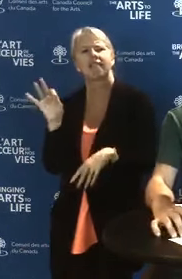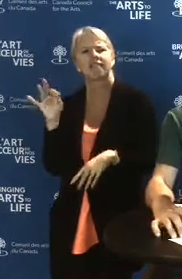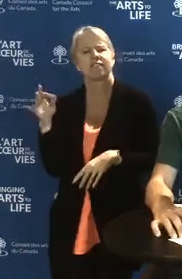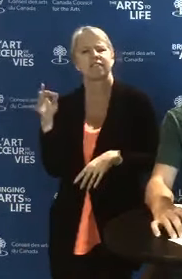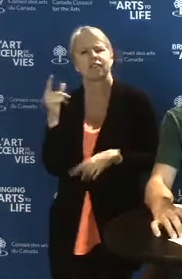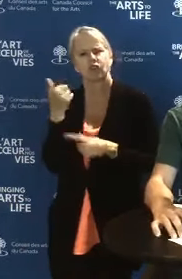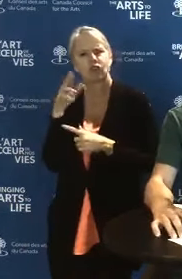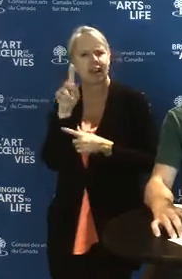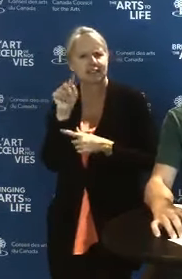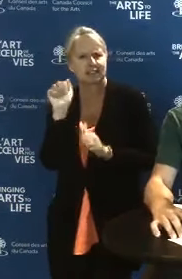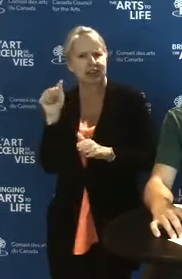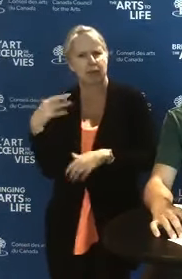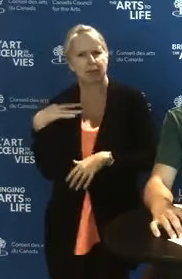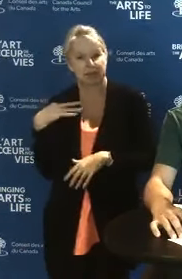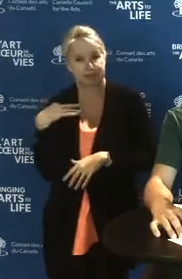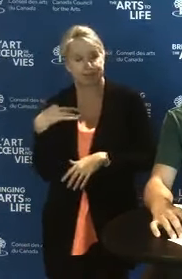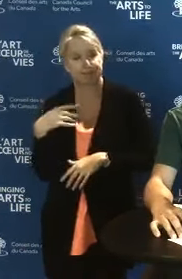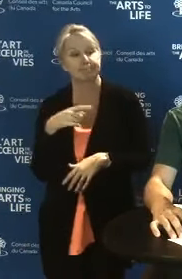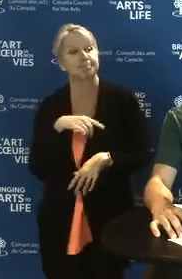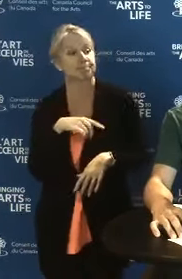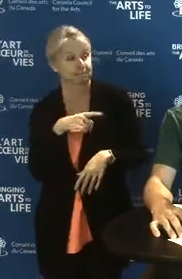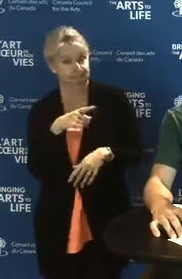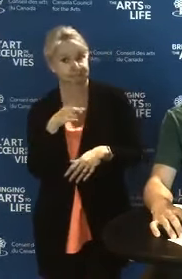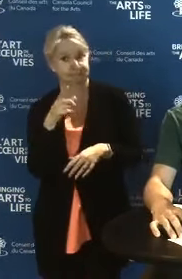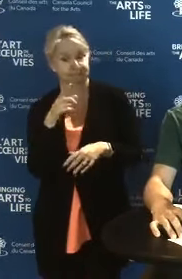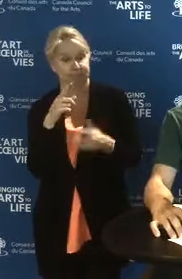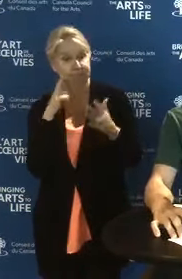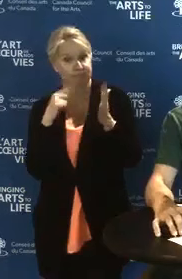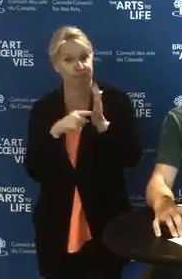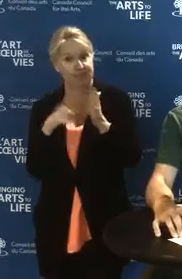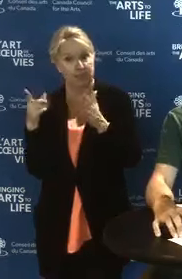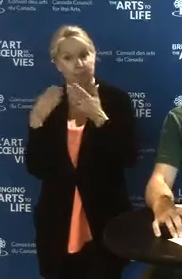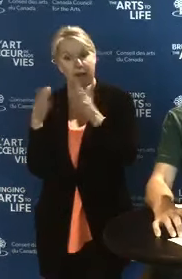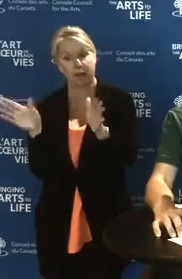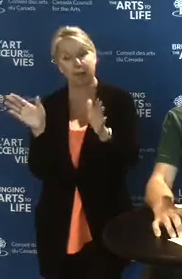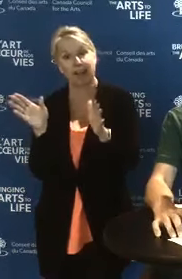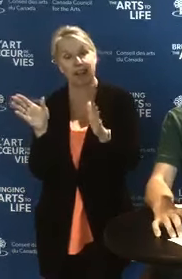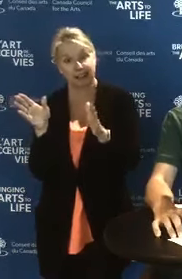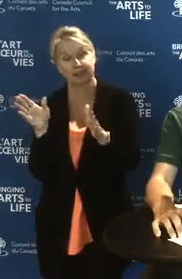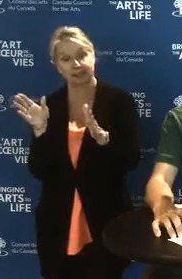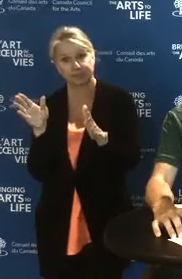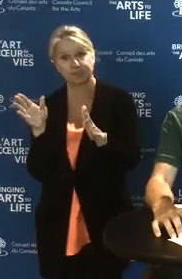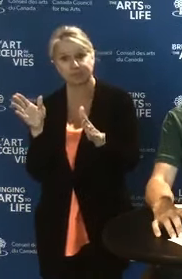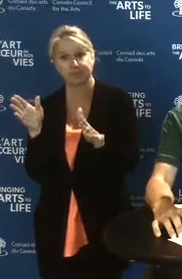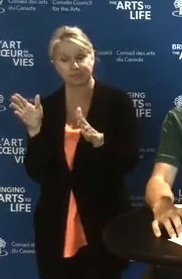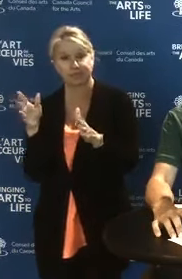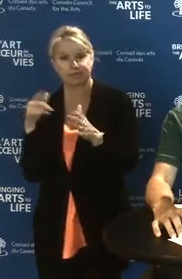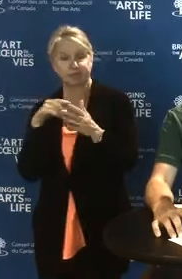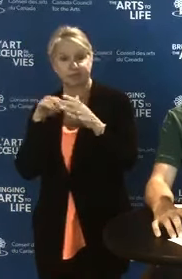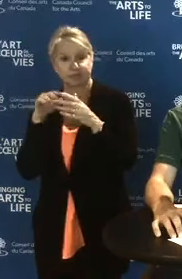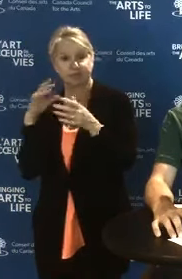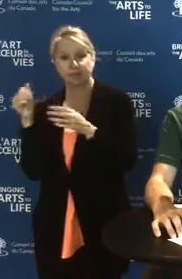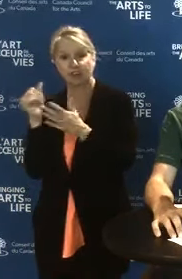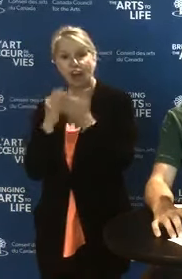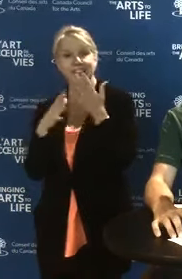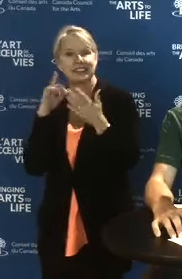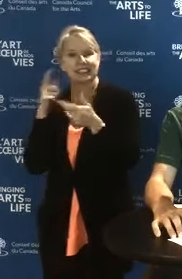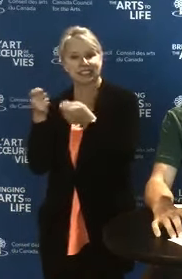For public access to the arts and citizen engagement, and for the component transformation of organizational models,